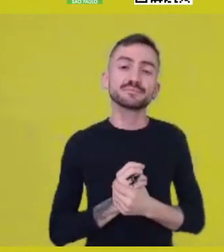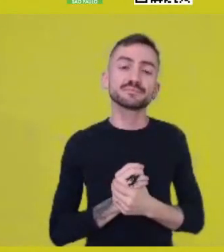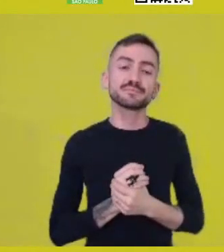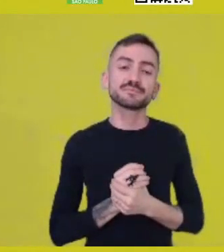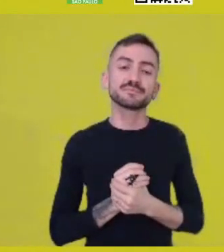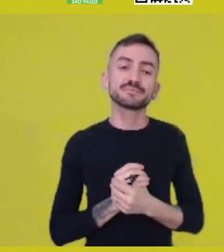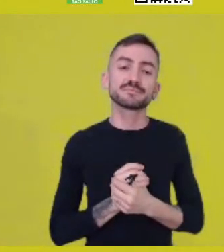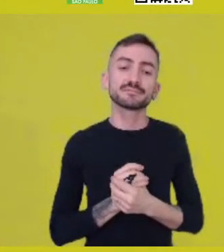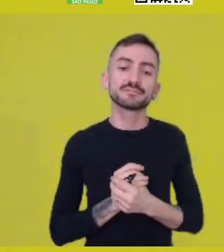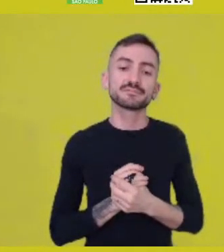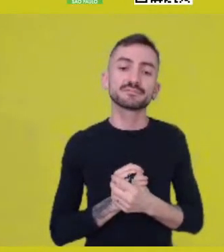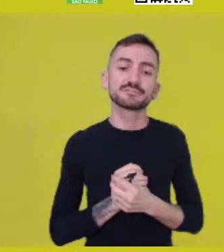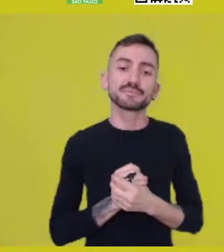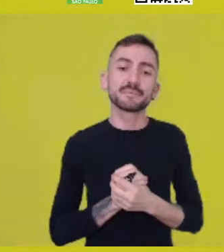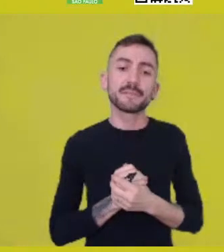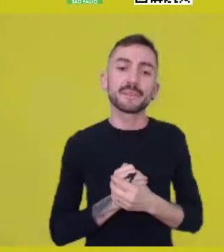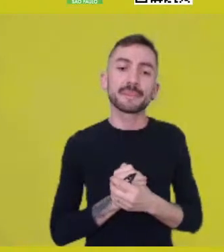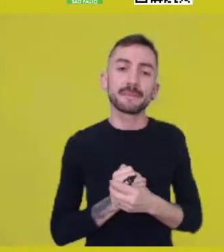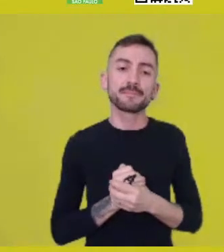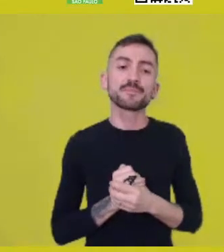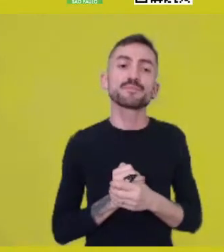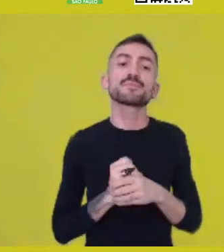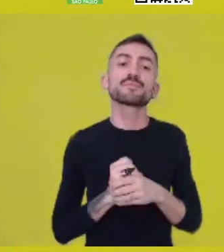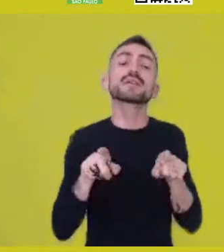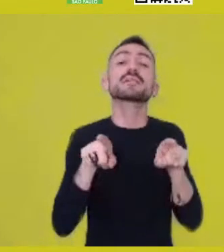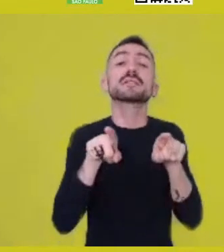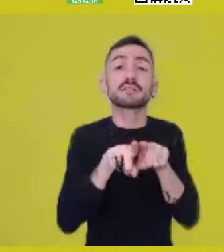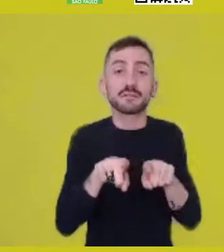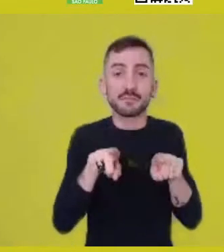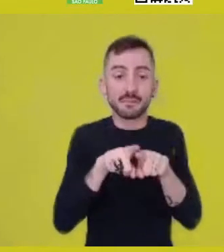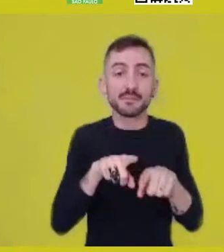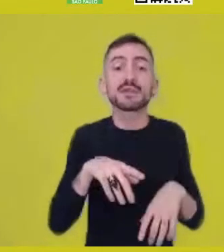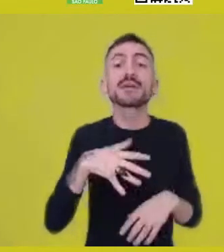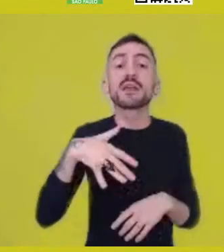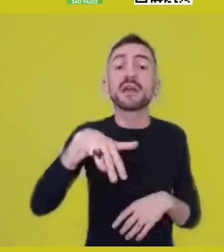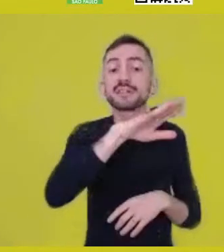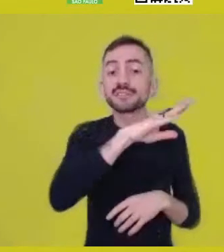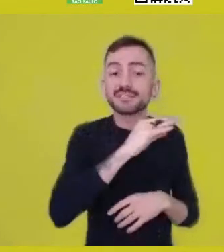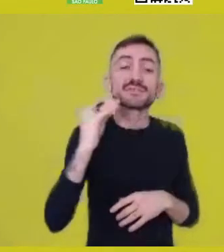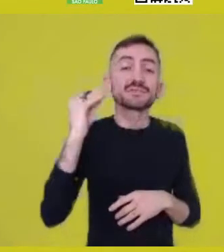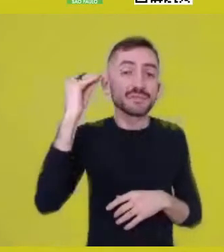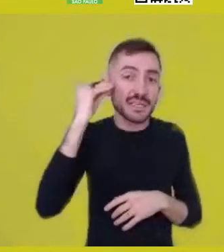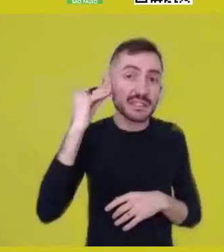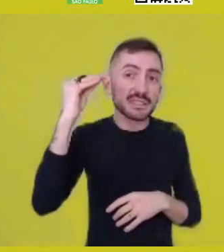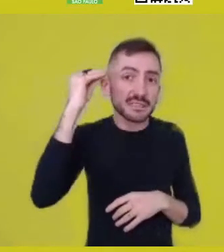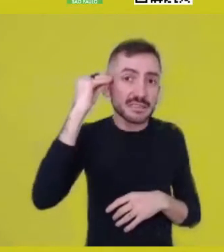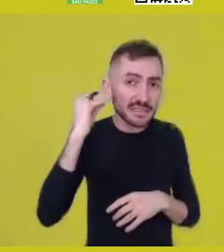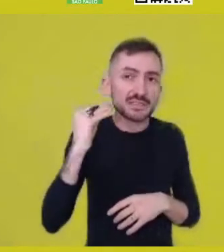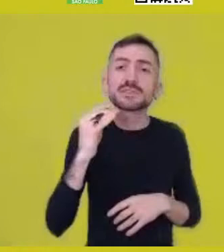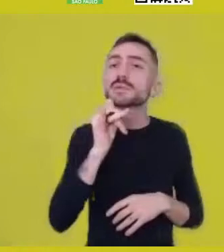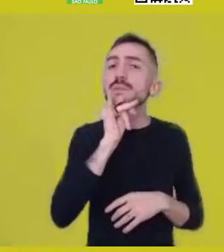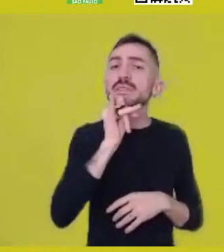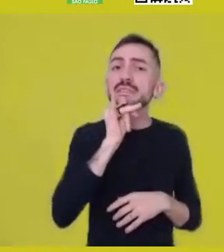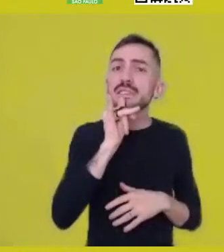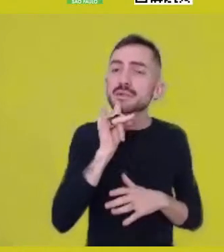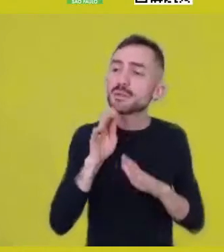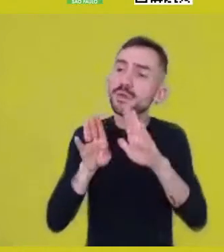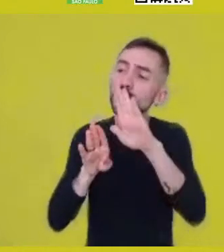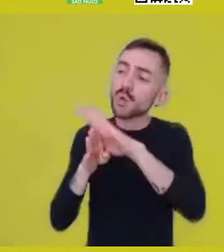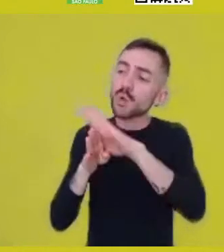And we remain here, in the exercise between the completely worn,